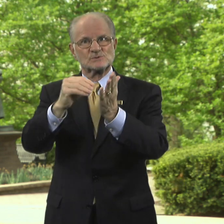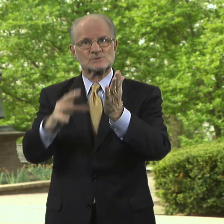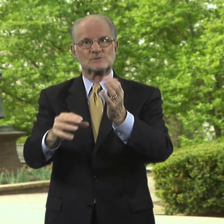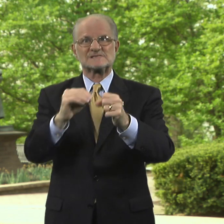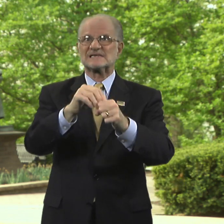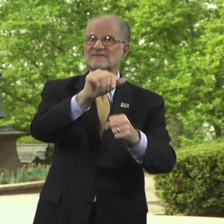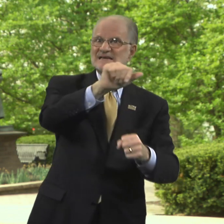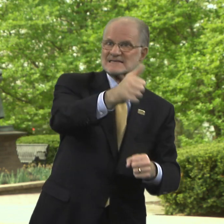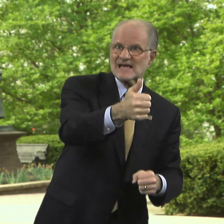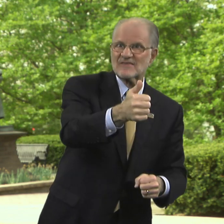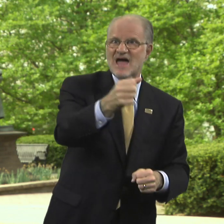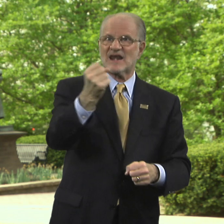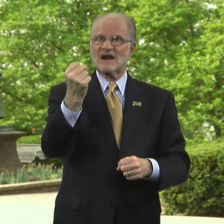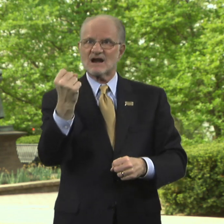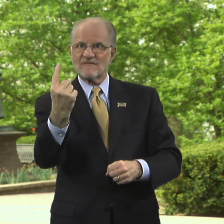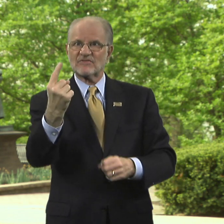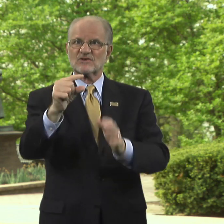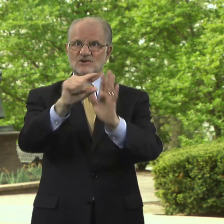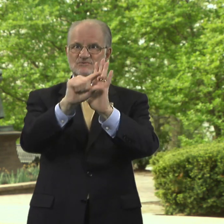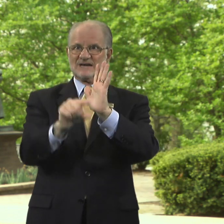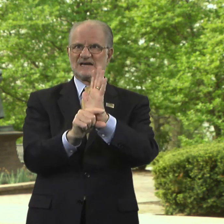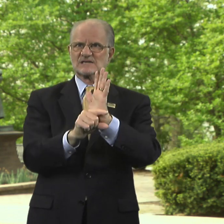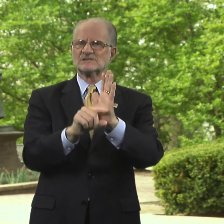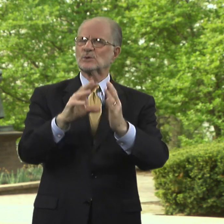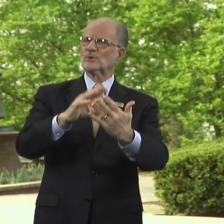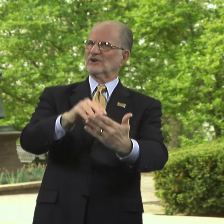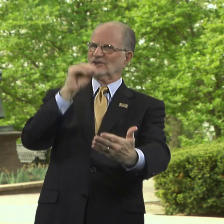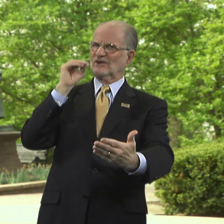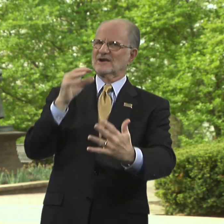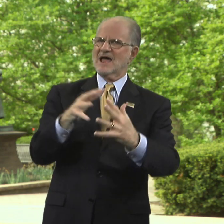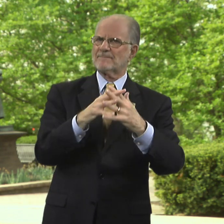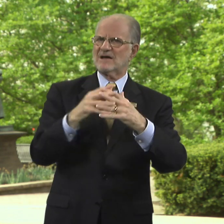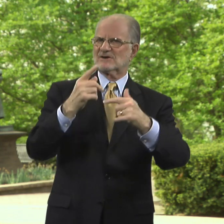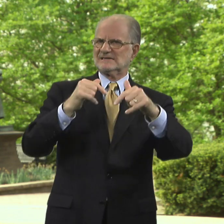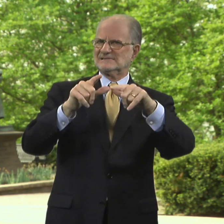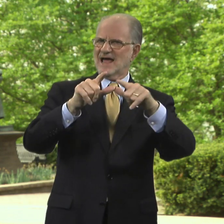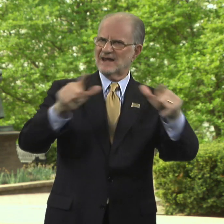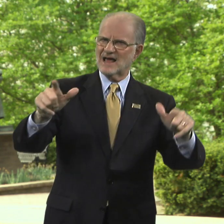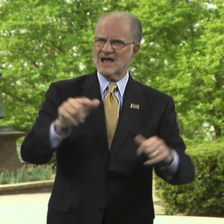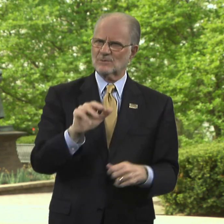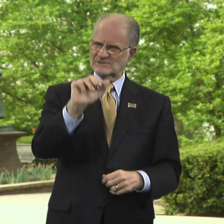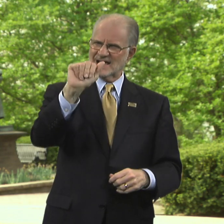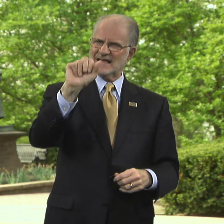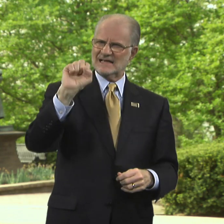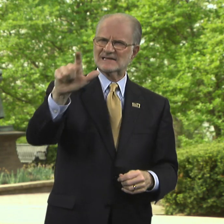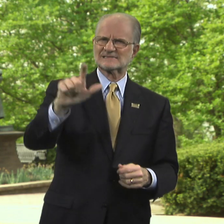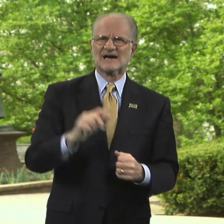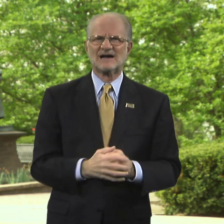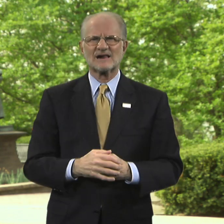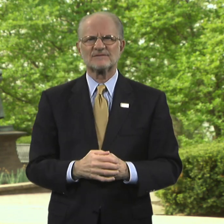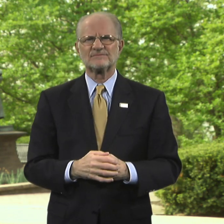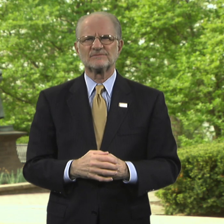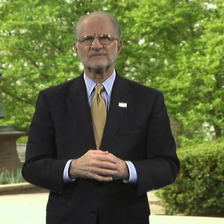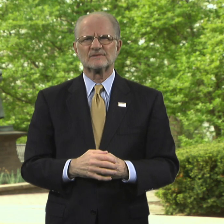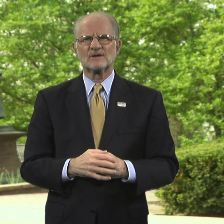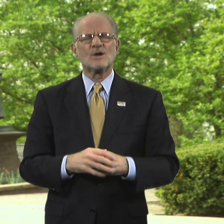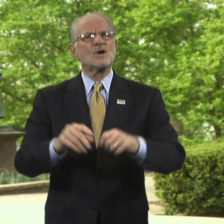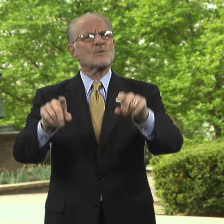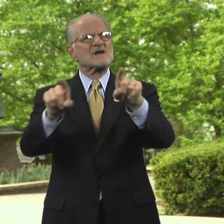in 10th and 11th grades to learn American Sign Language.